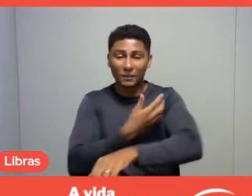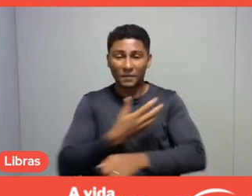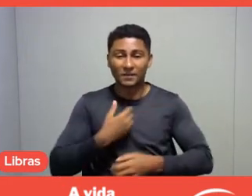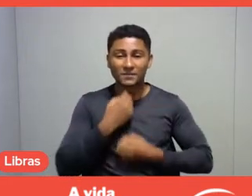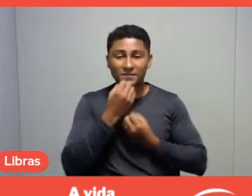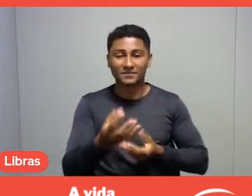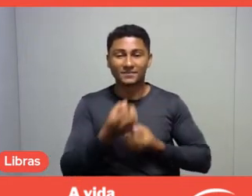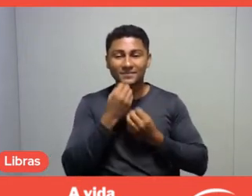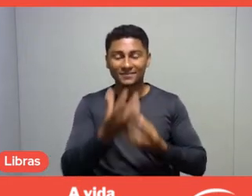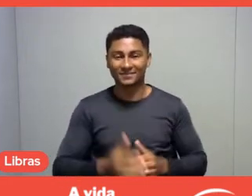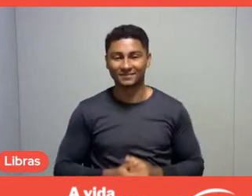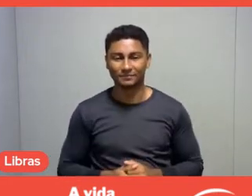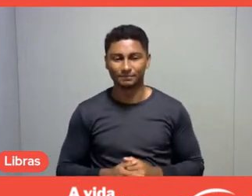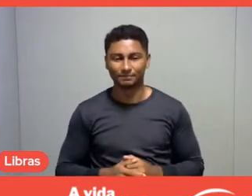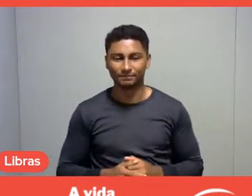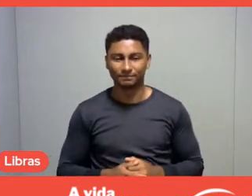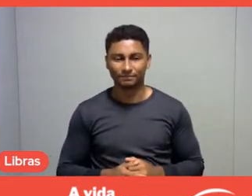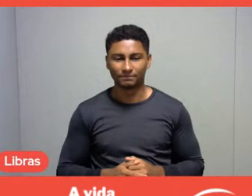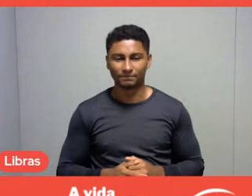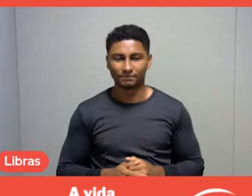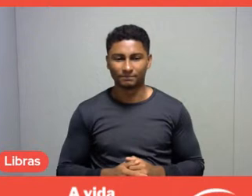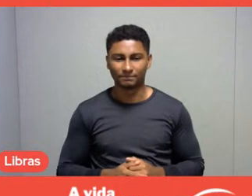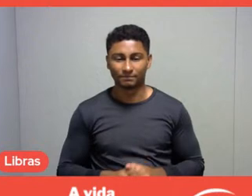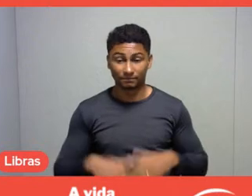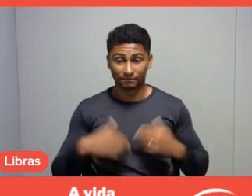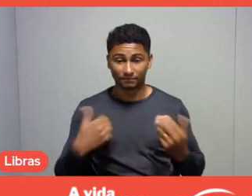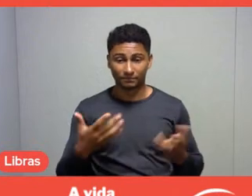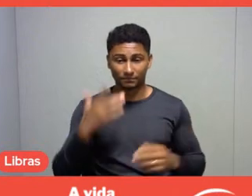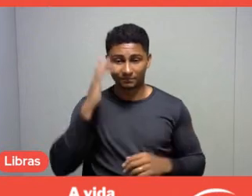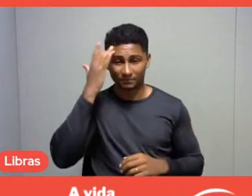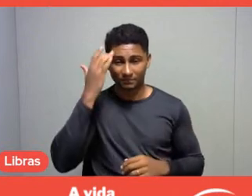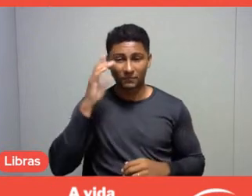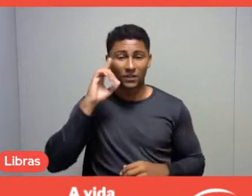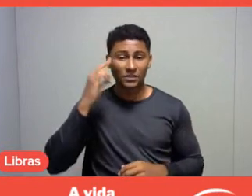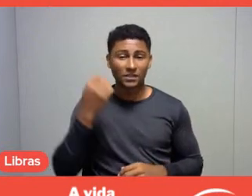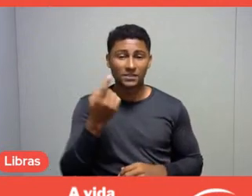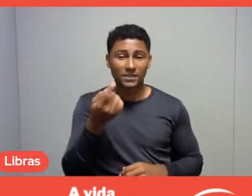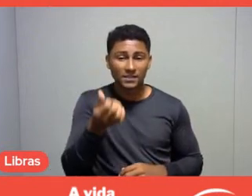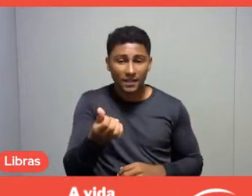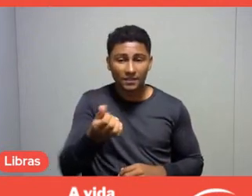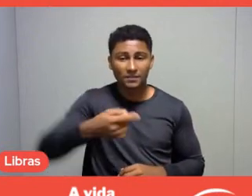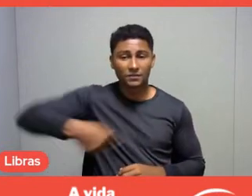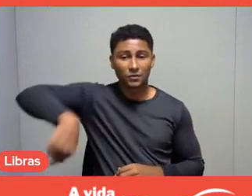So, I think that celebrating the 16th is very important,